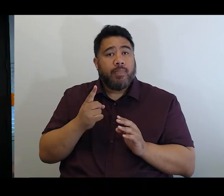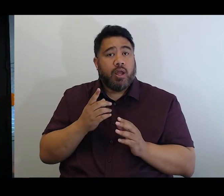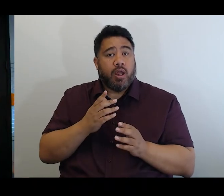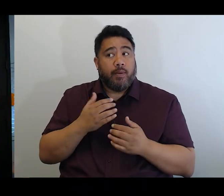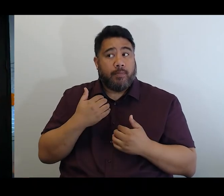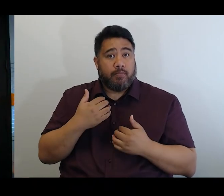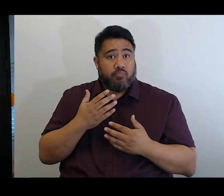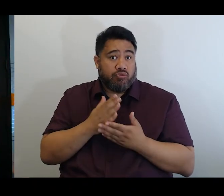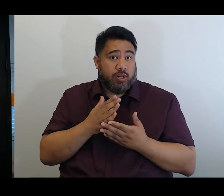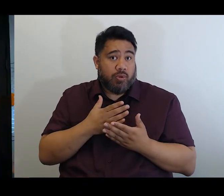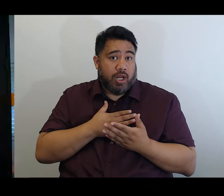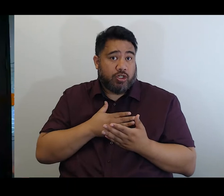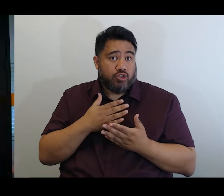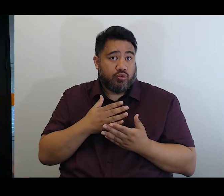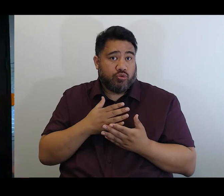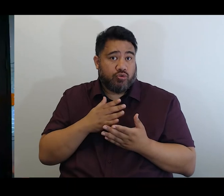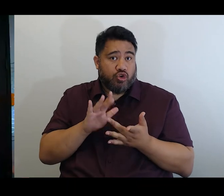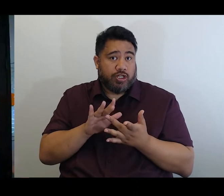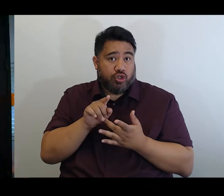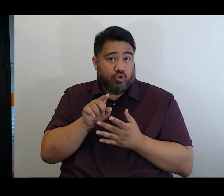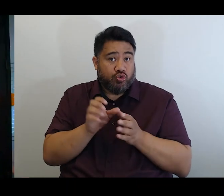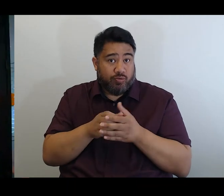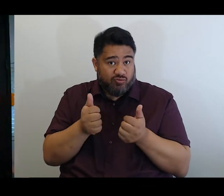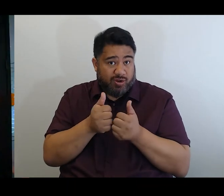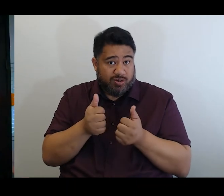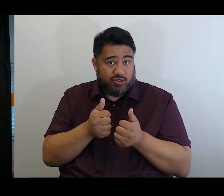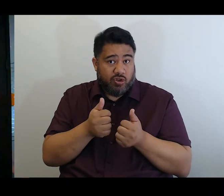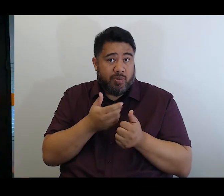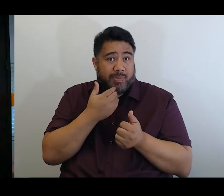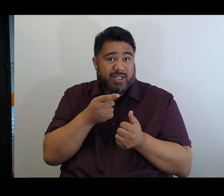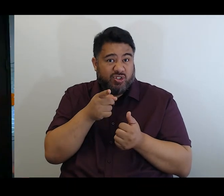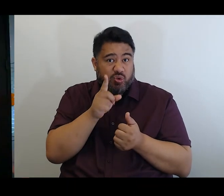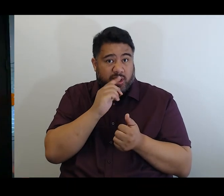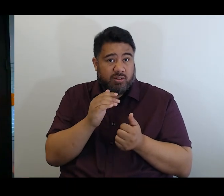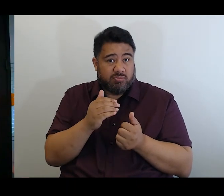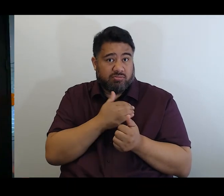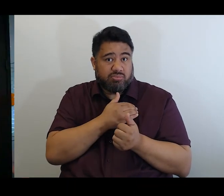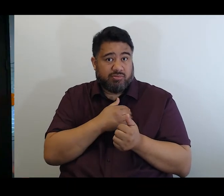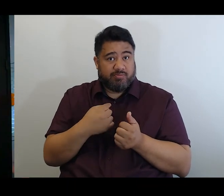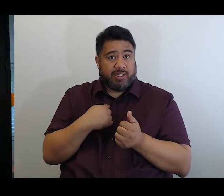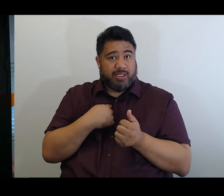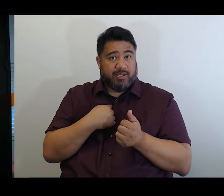Sarah so we’ll leave that in your, in your hands to make contact.